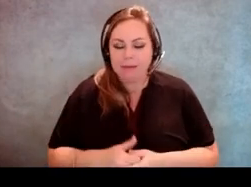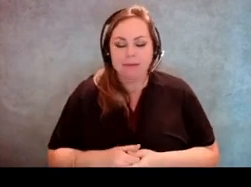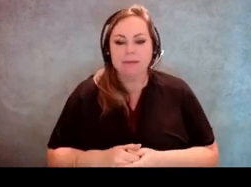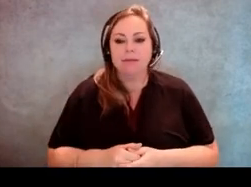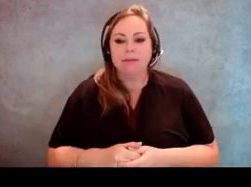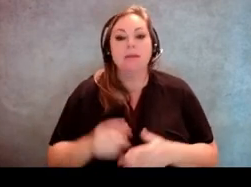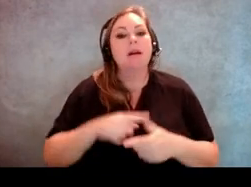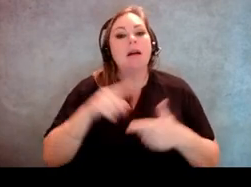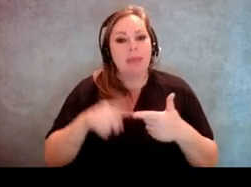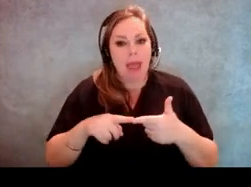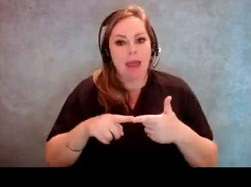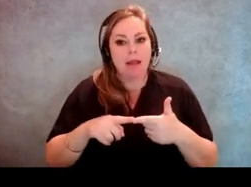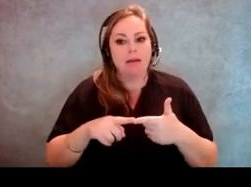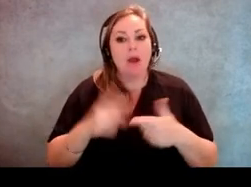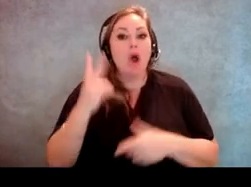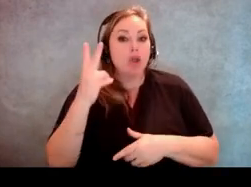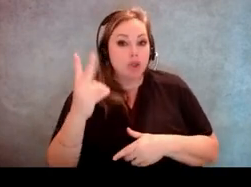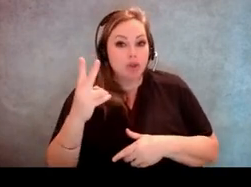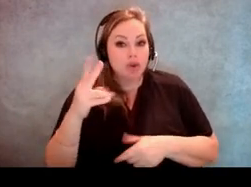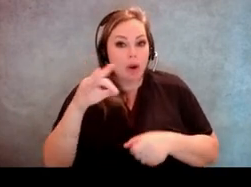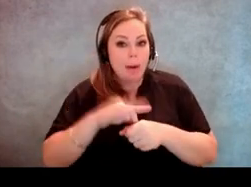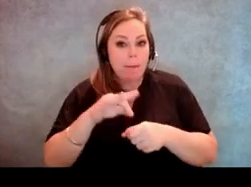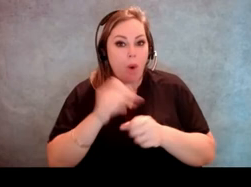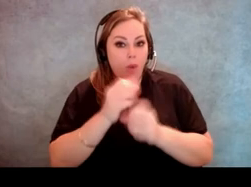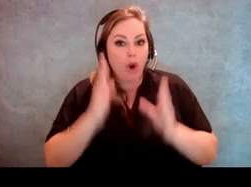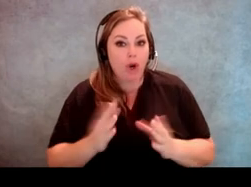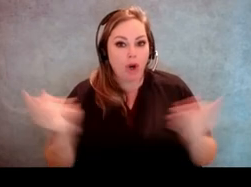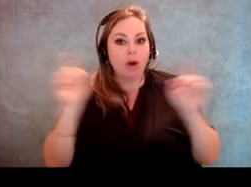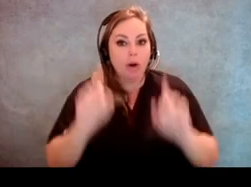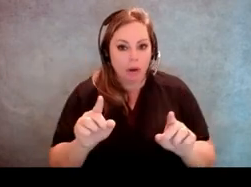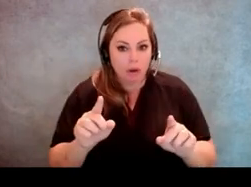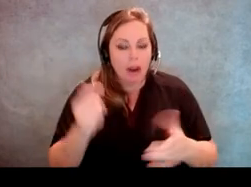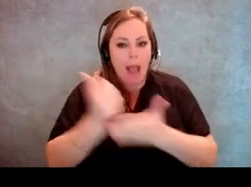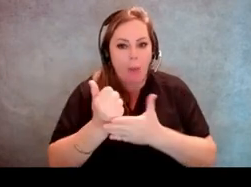then two poll workers or two election workers should assist them to vote.